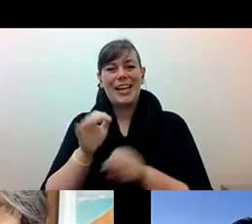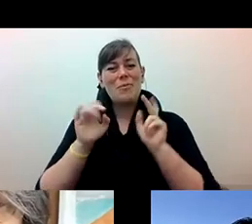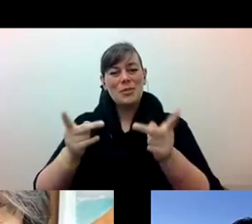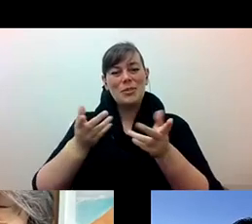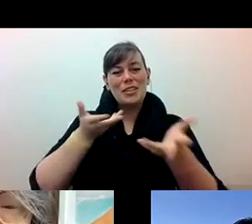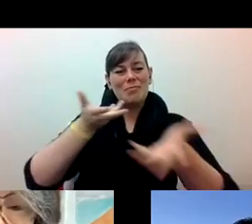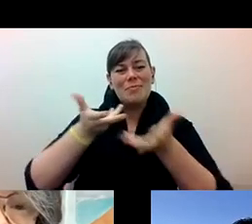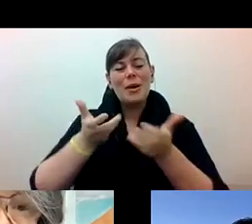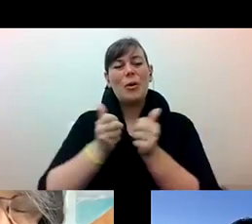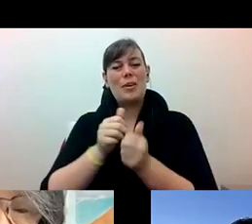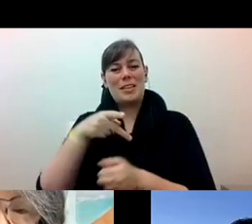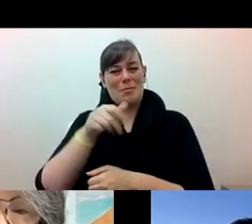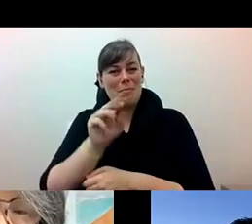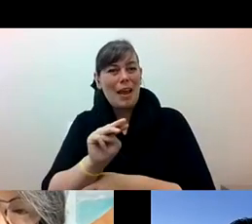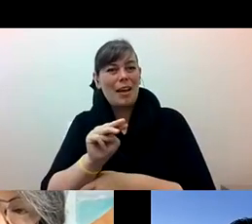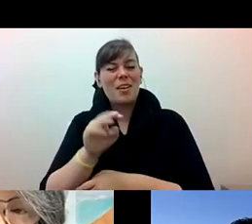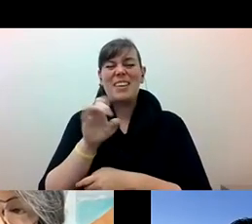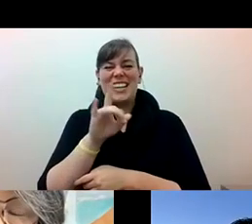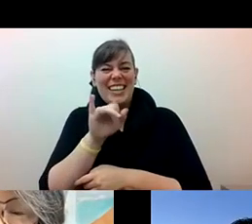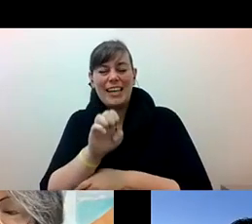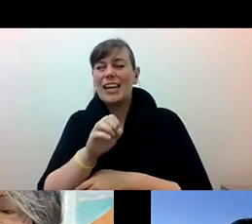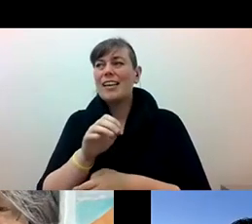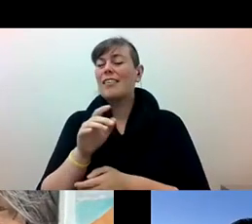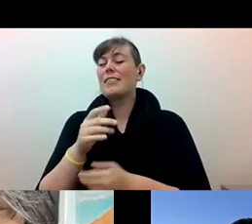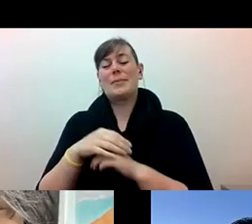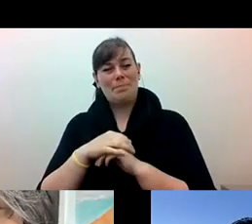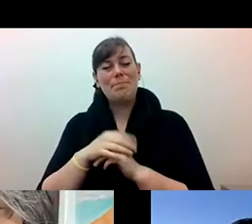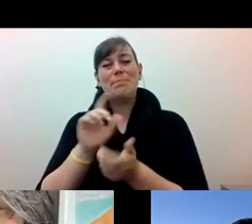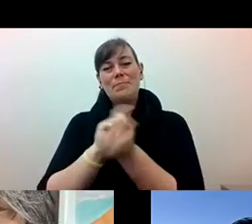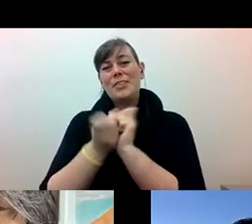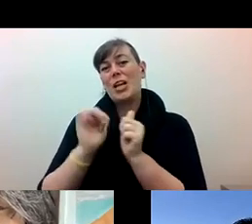Katherine Lee: has really changed the way that I think about in the university today.